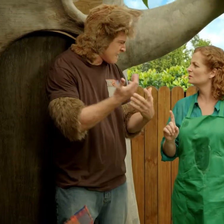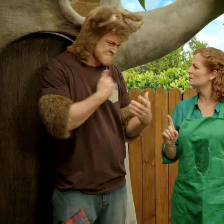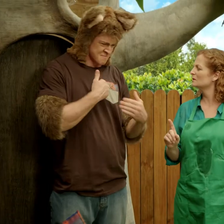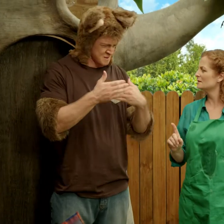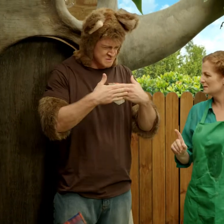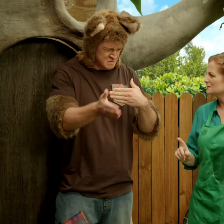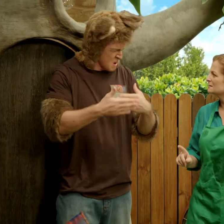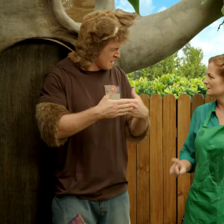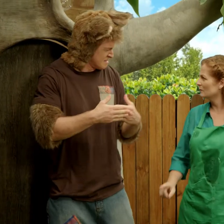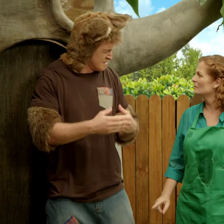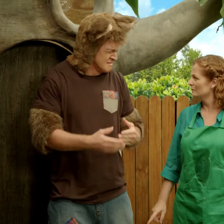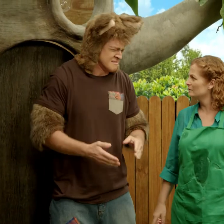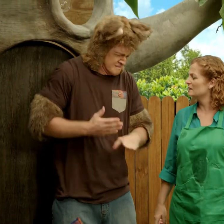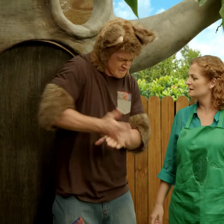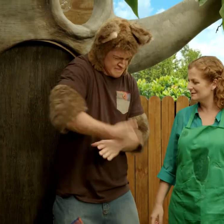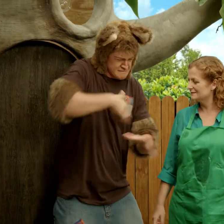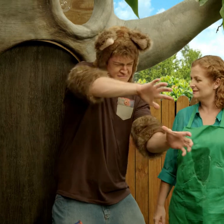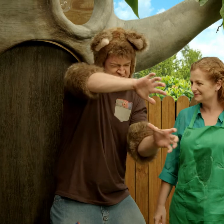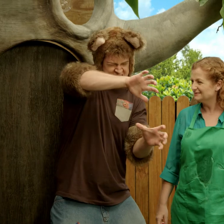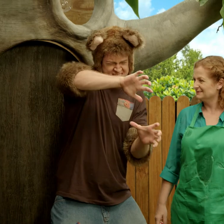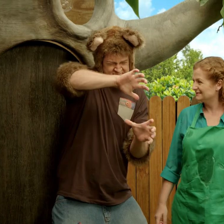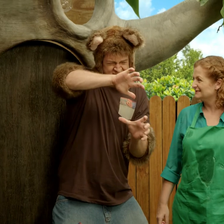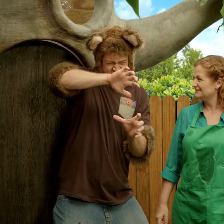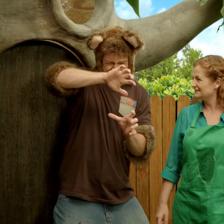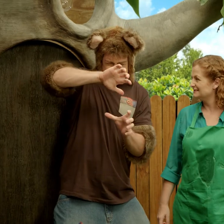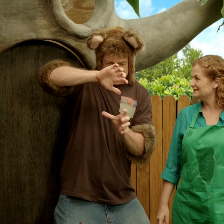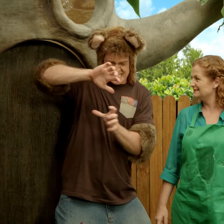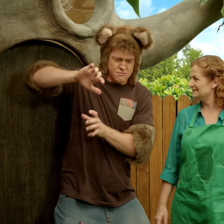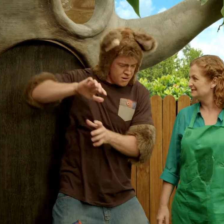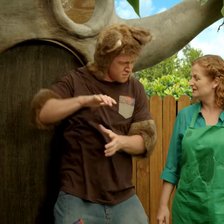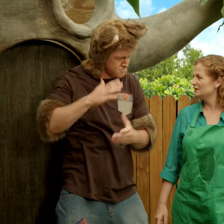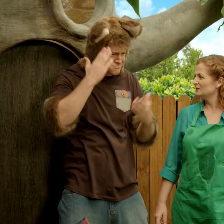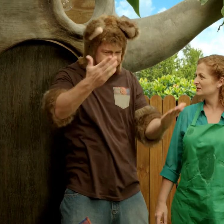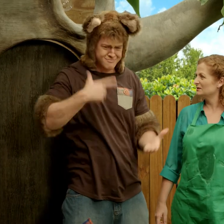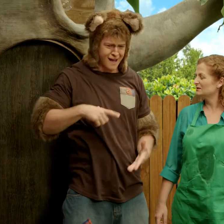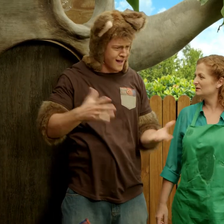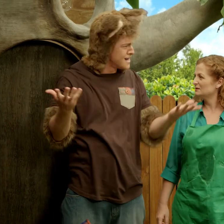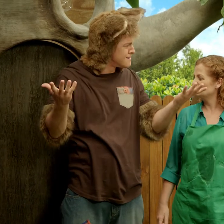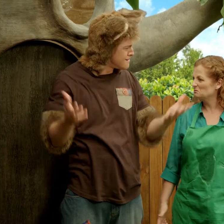Sally … my door was so hard to open, I don't know why.